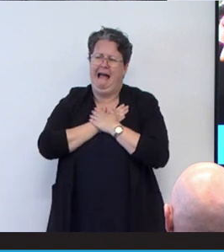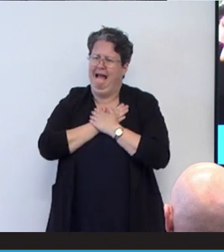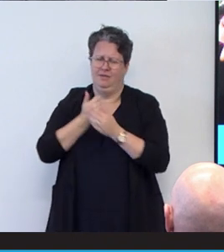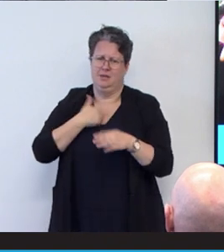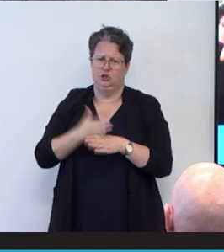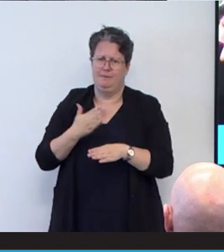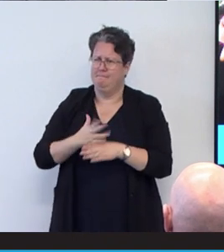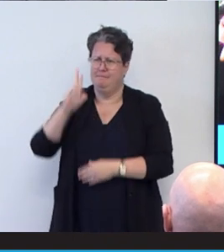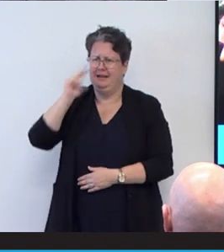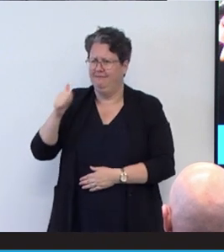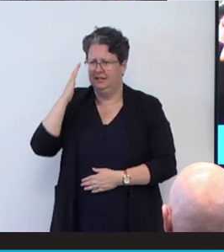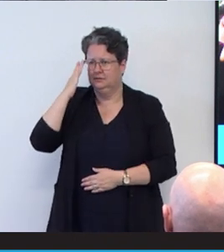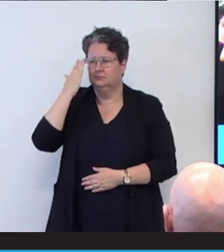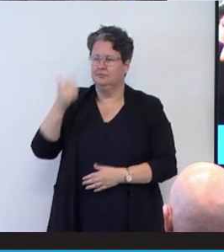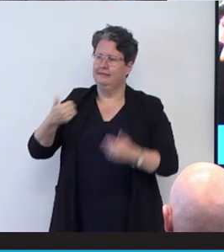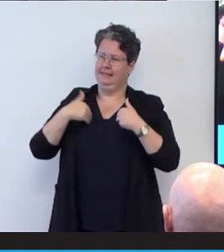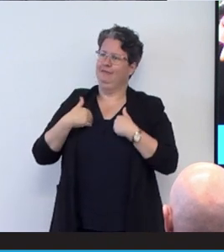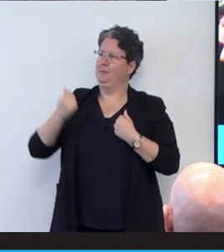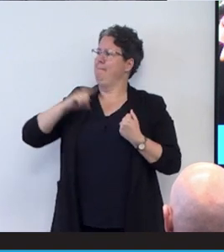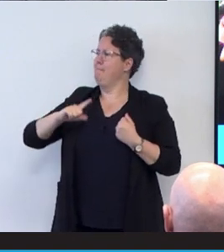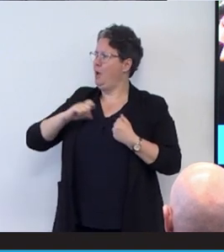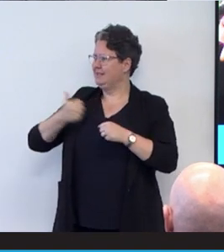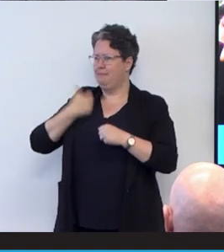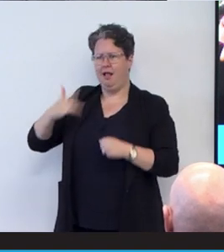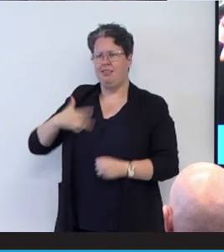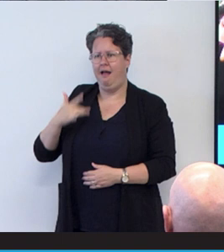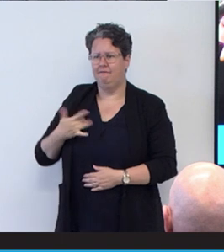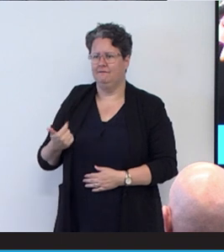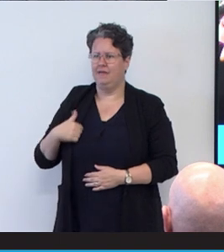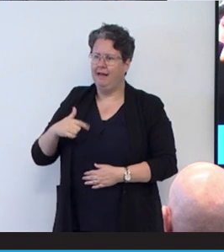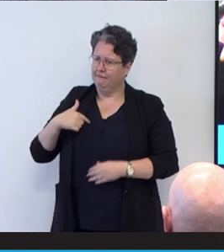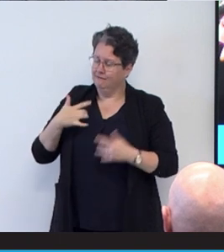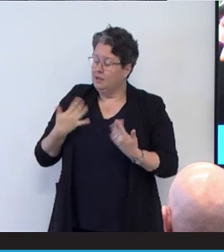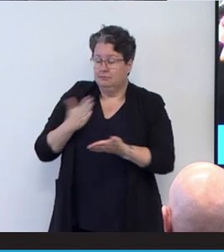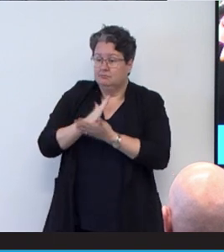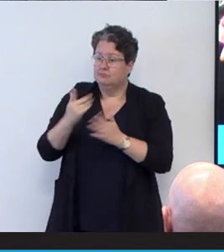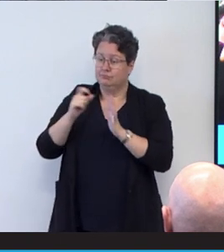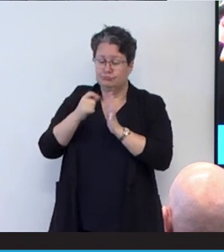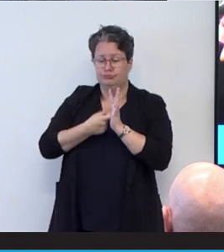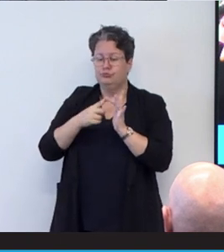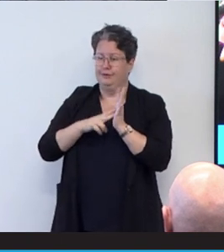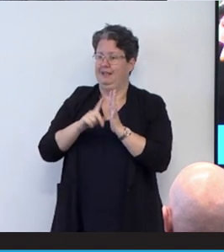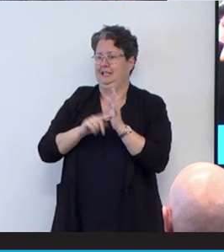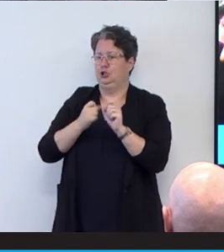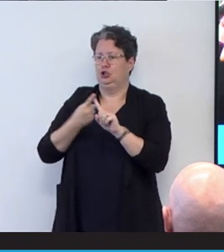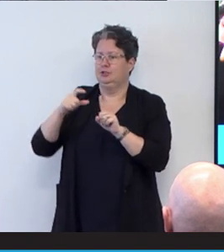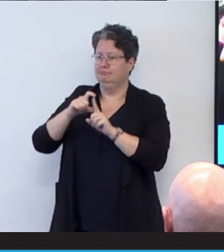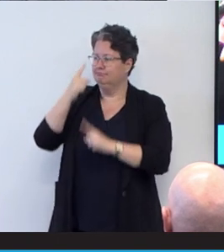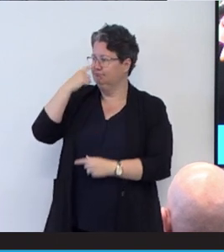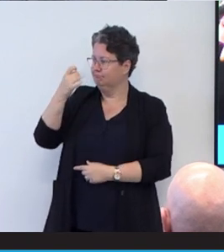And it feels so purposeful, it feels so privileged to do this, to play a small role in another human